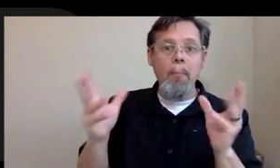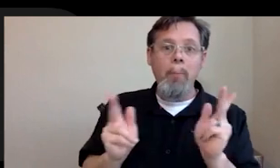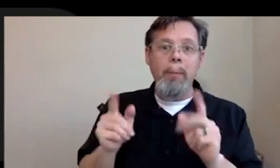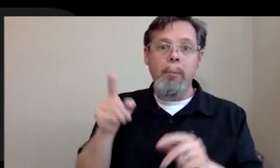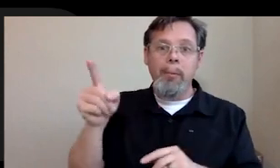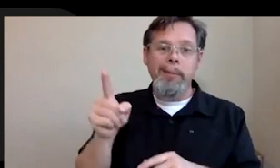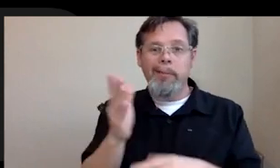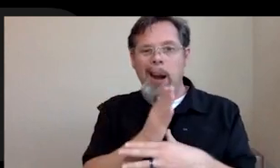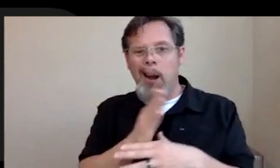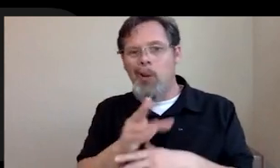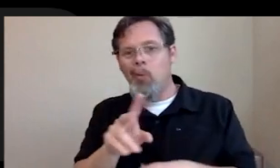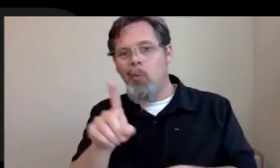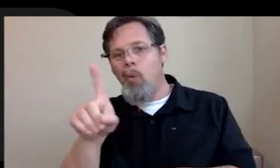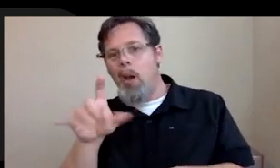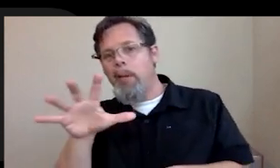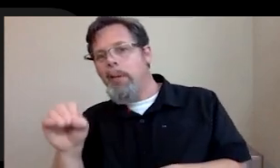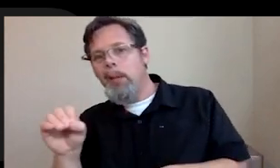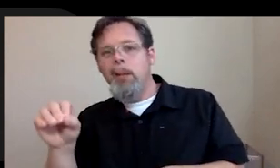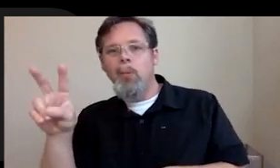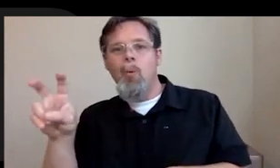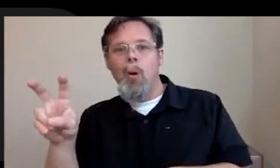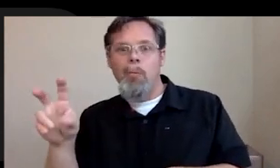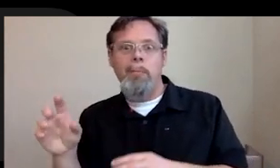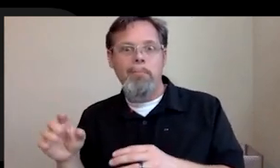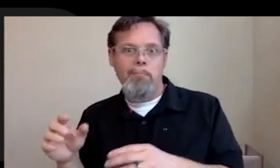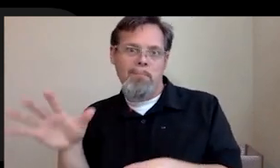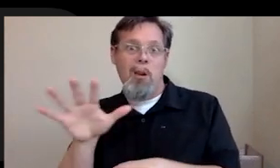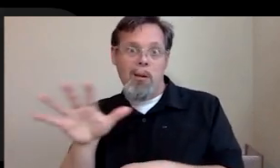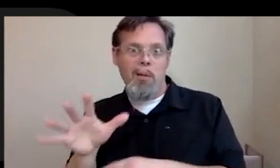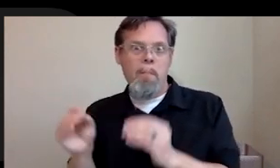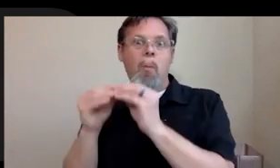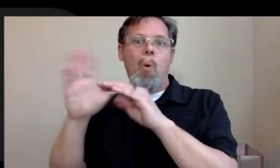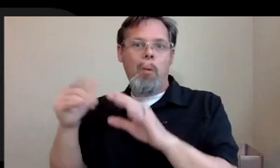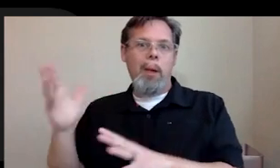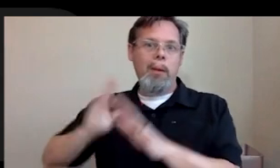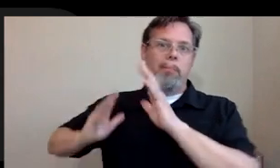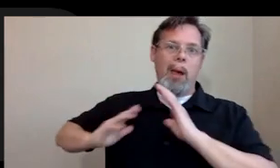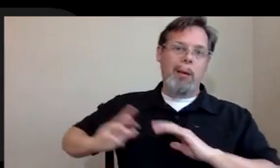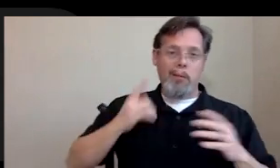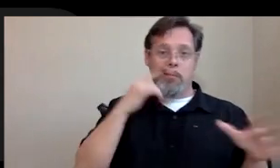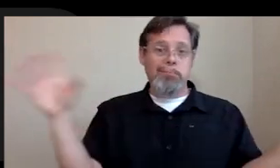to 200 mark than ever before. All things considered, when you sum up everything. So I don't